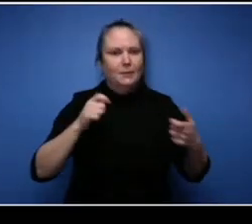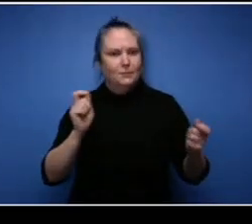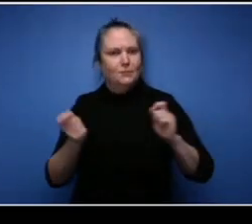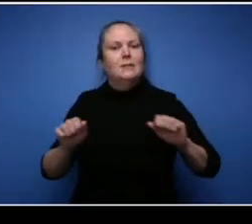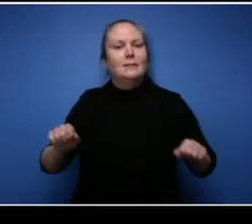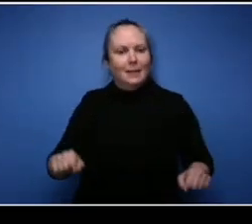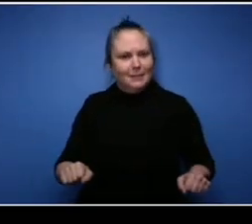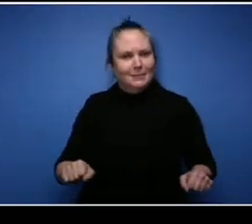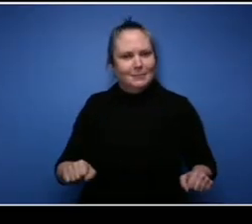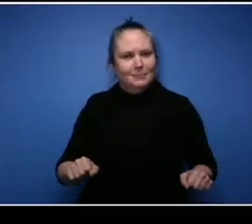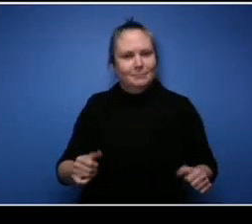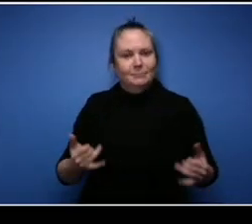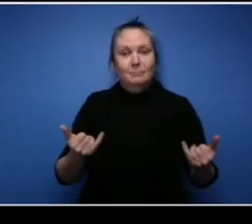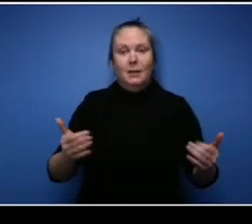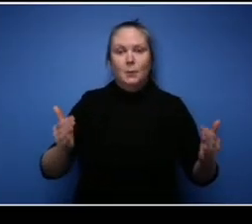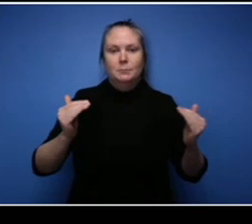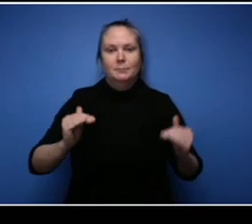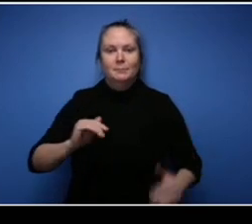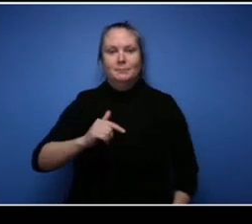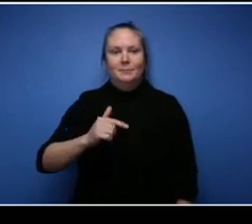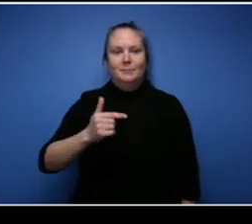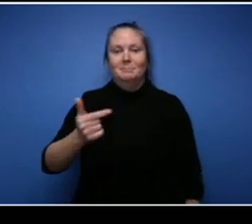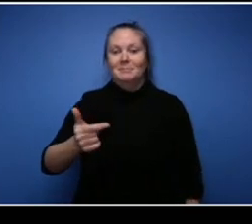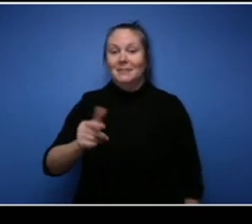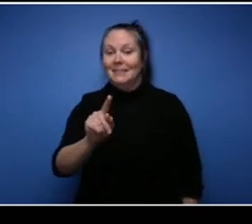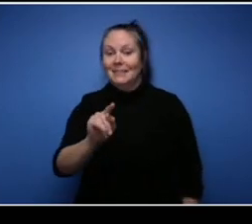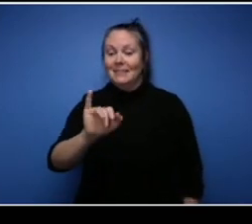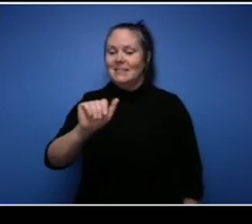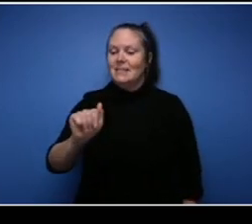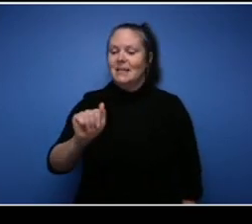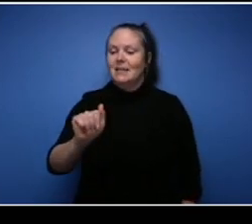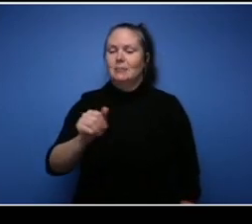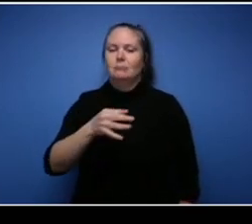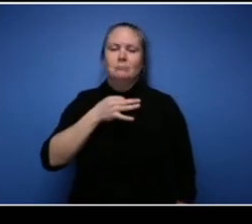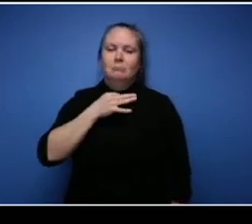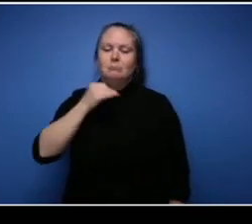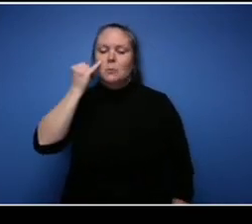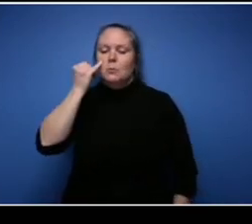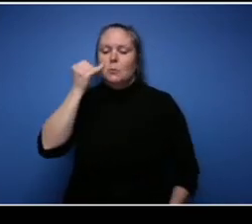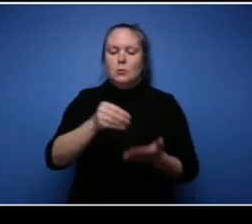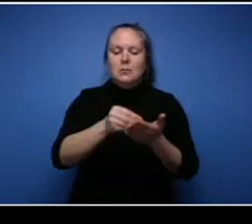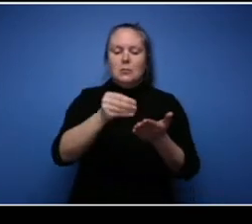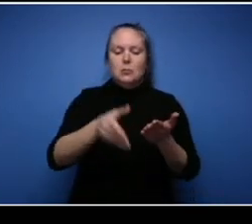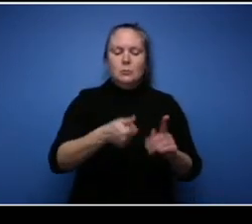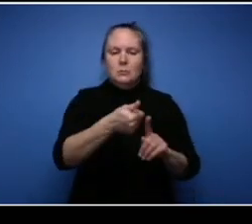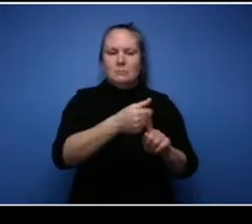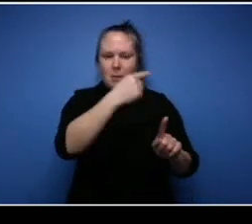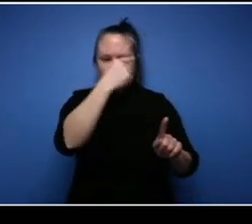would you give Black students study full-time to start taking the necessary steps to start